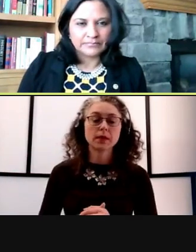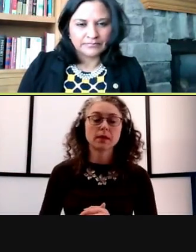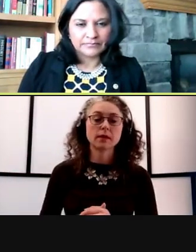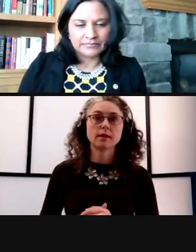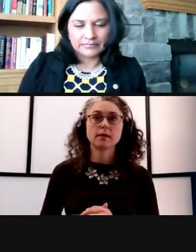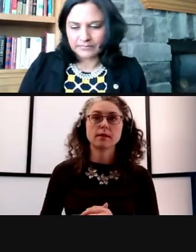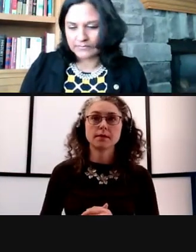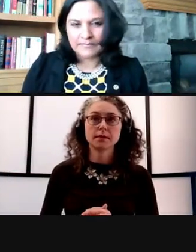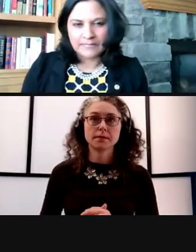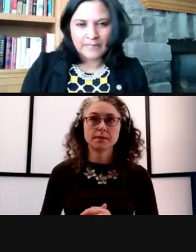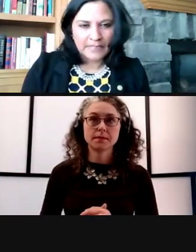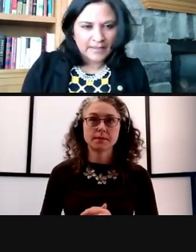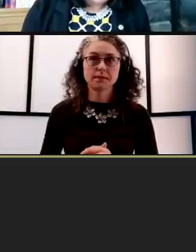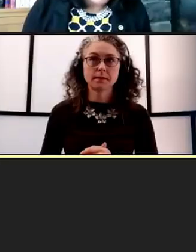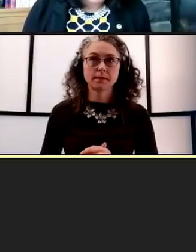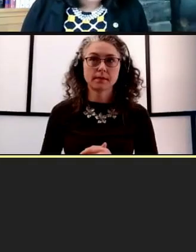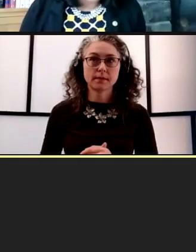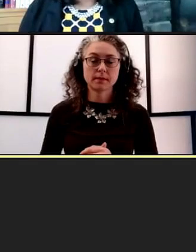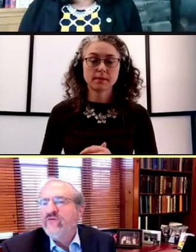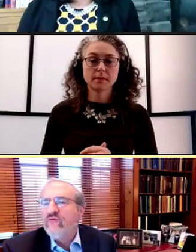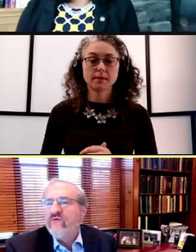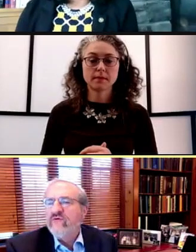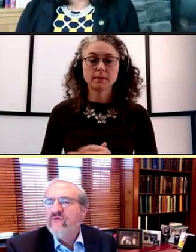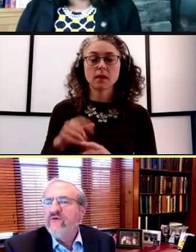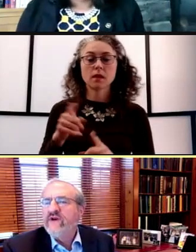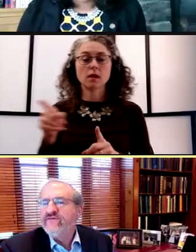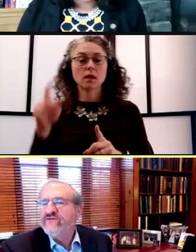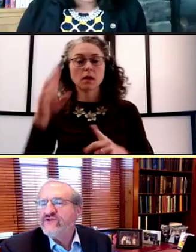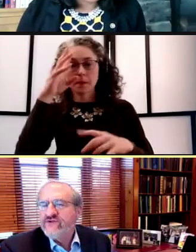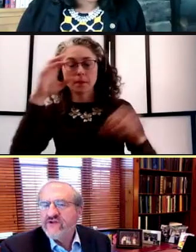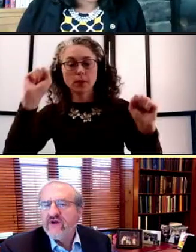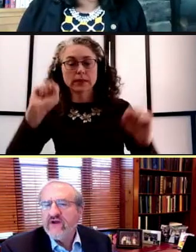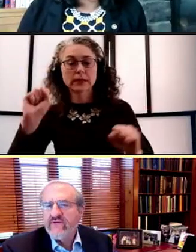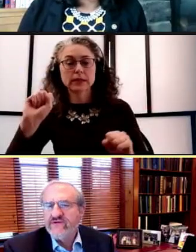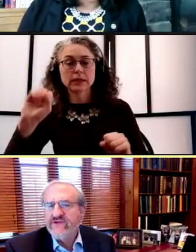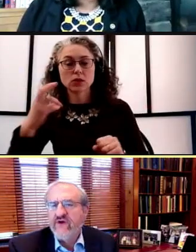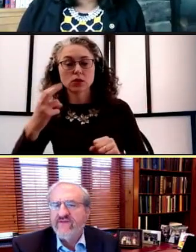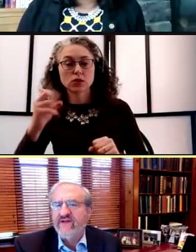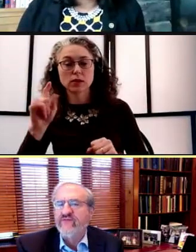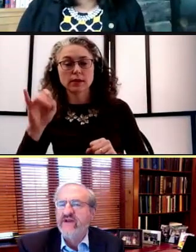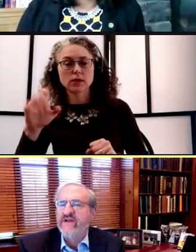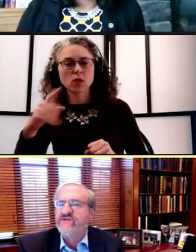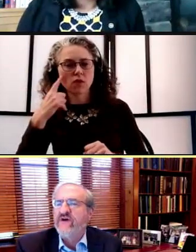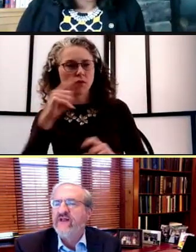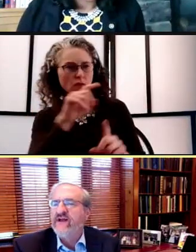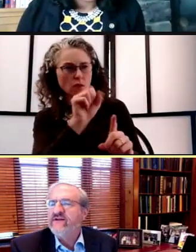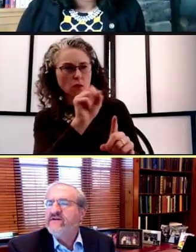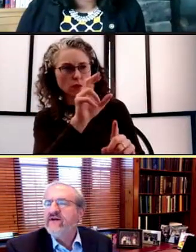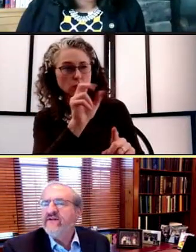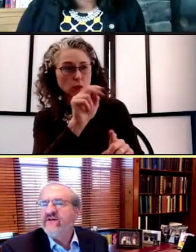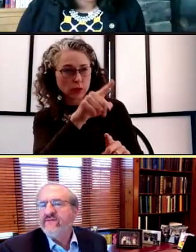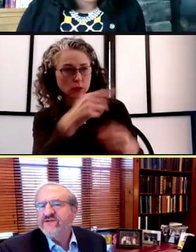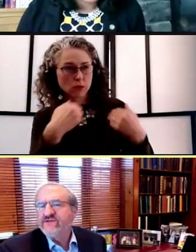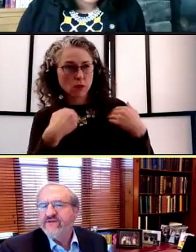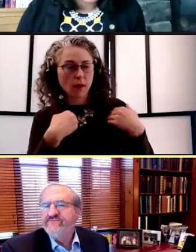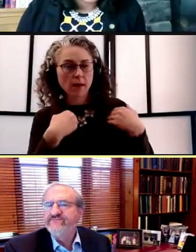Let's see. Yeah, okay - I've got one here for Susan. Do you have that Preeti as well? I have it here on my screen.